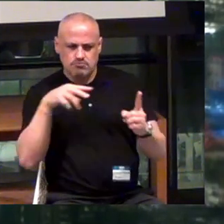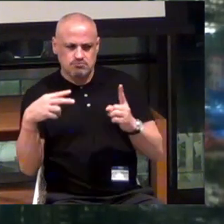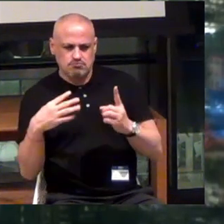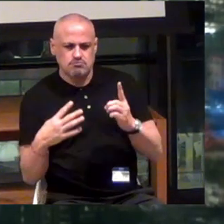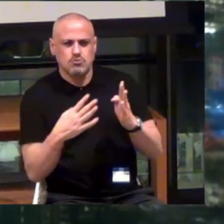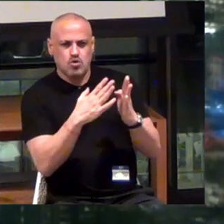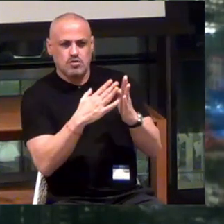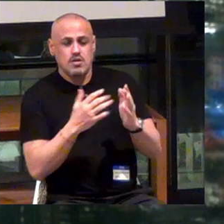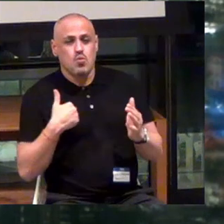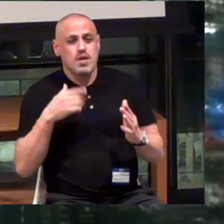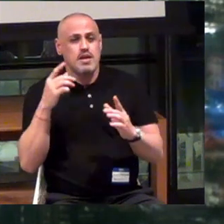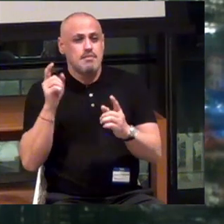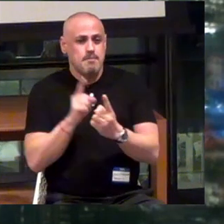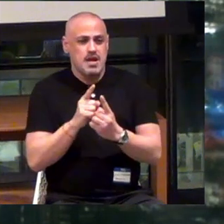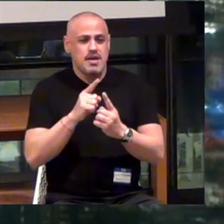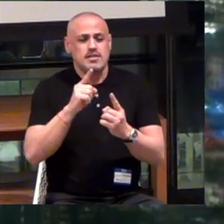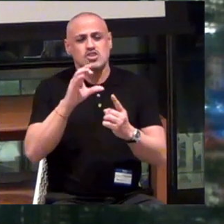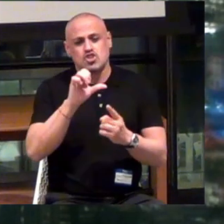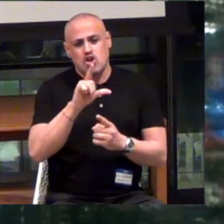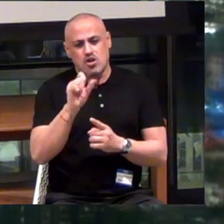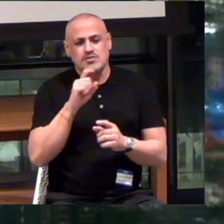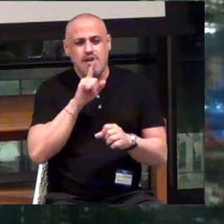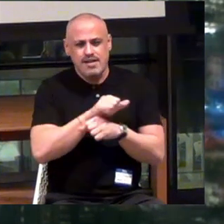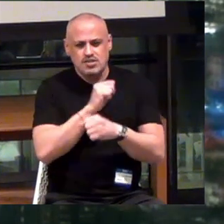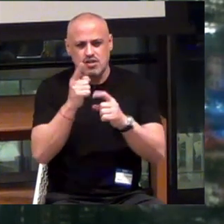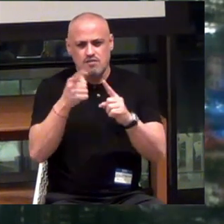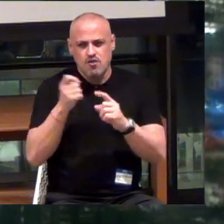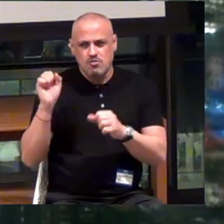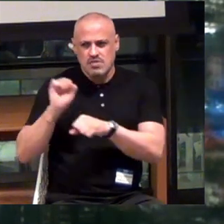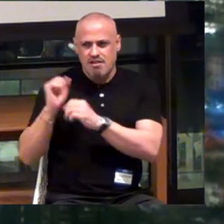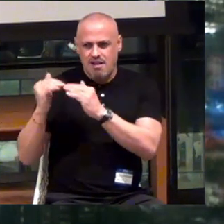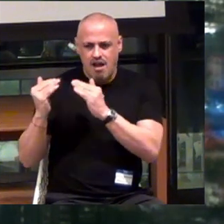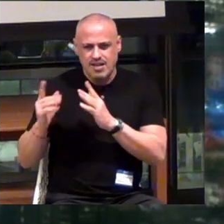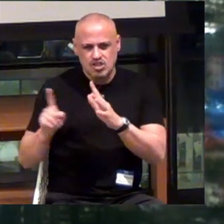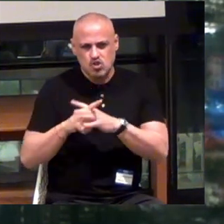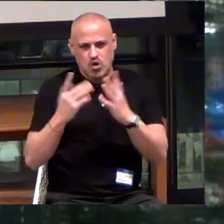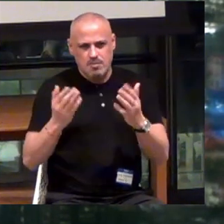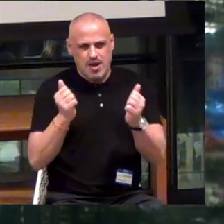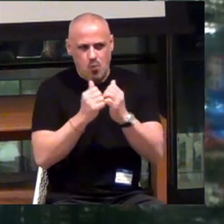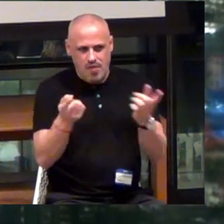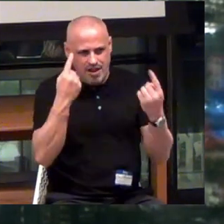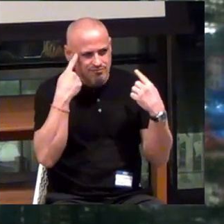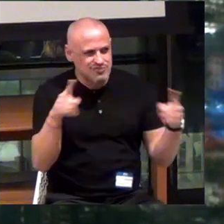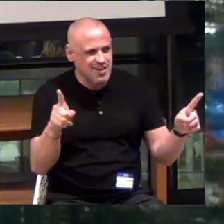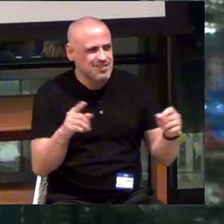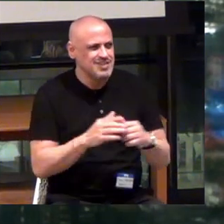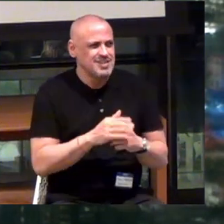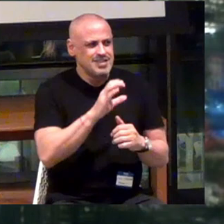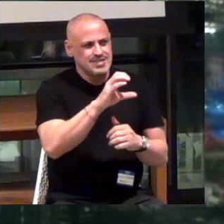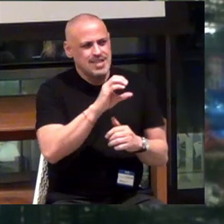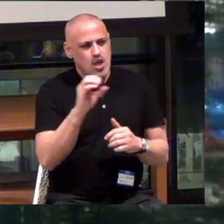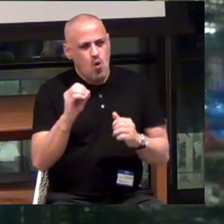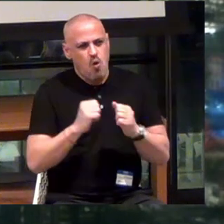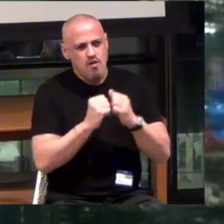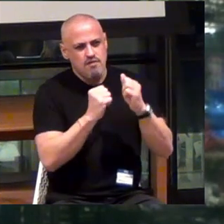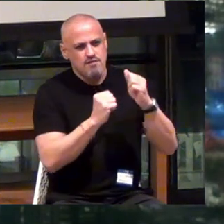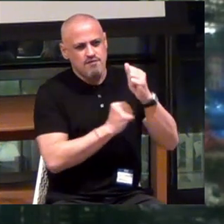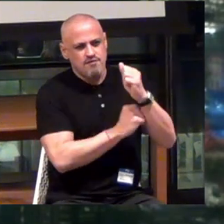We met Charles actually through one of our colleagues, who showed up here unannounced. Who was the CEO and founder of one of our other portfolio companies.